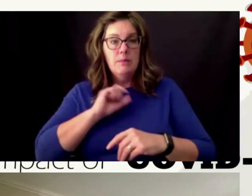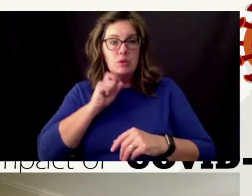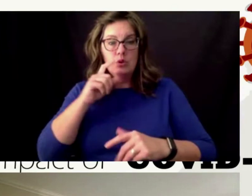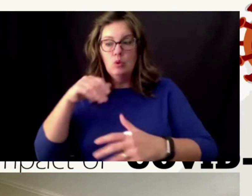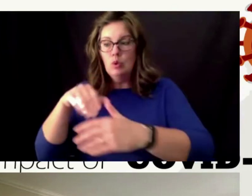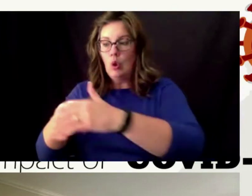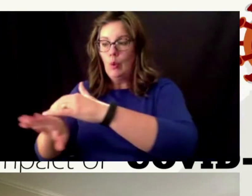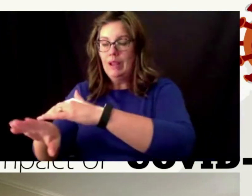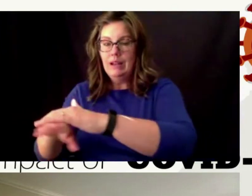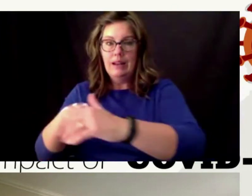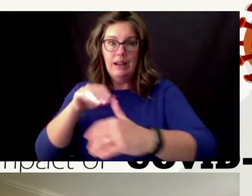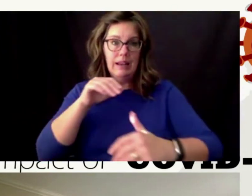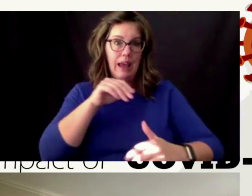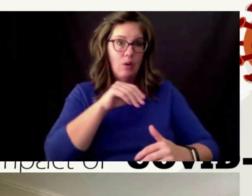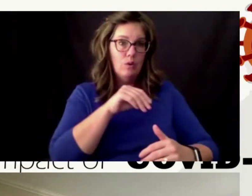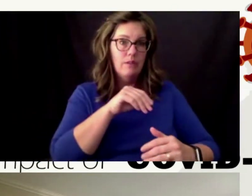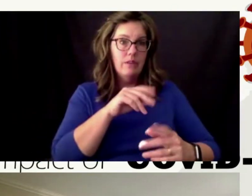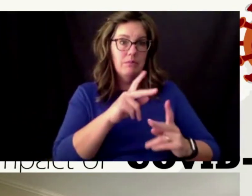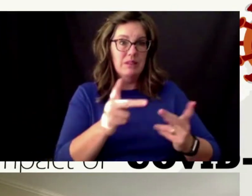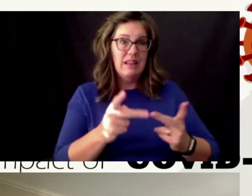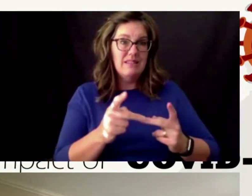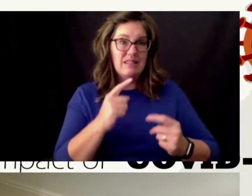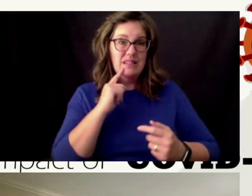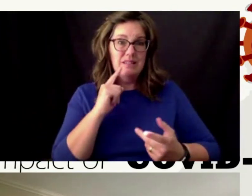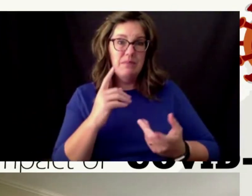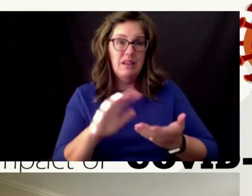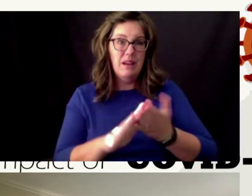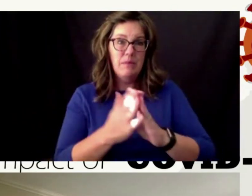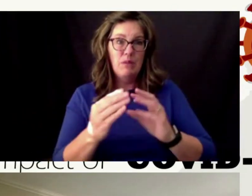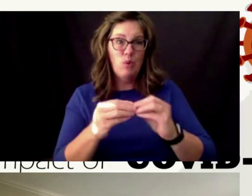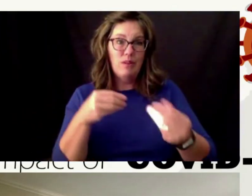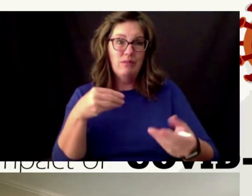i'm not sure if i directly addressed your question rohan if you had something else